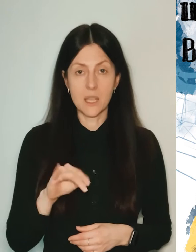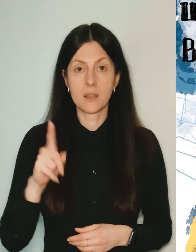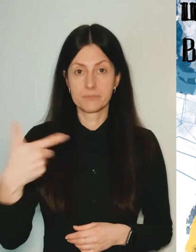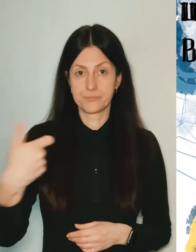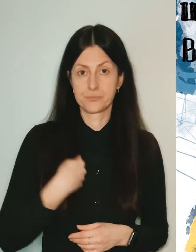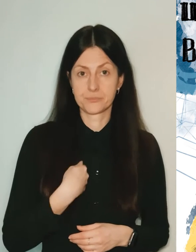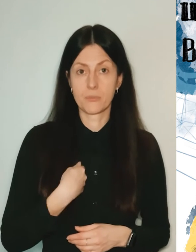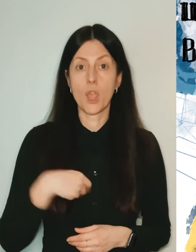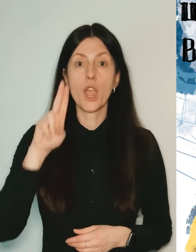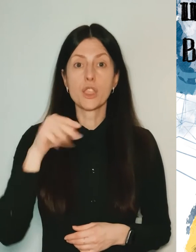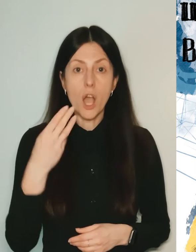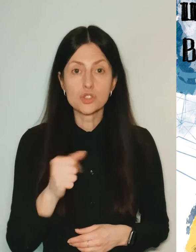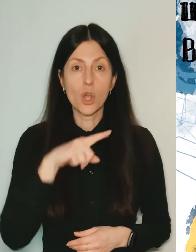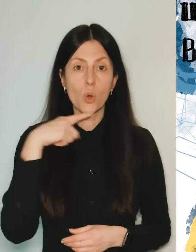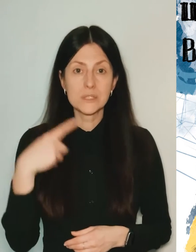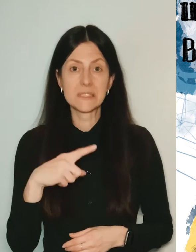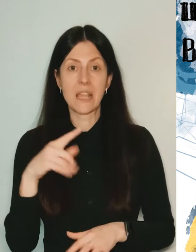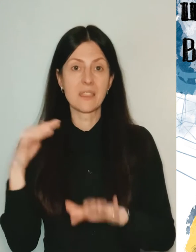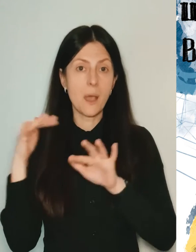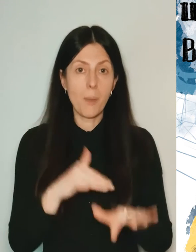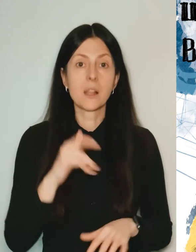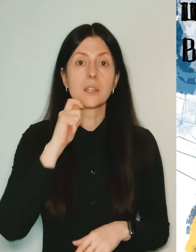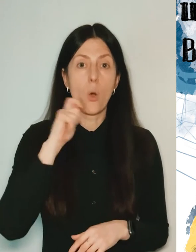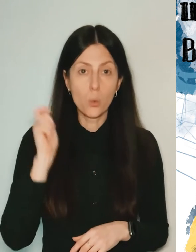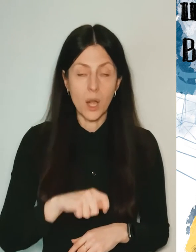"Dasha, Russia has attacked Ukraine, wake up."